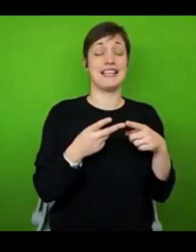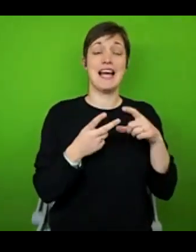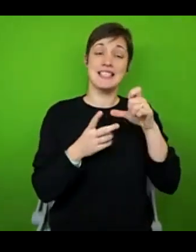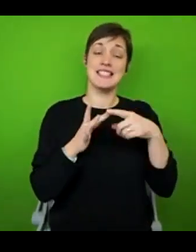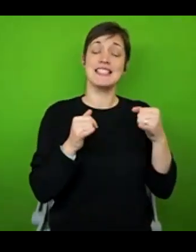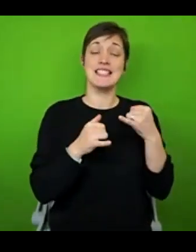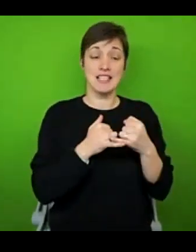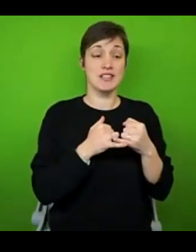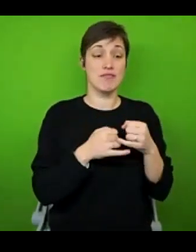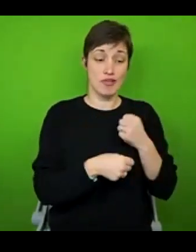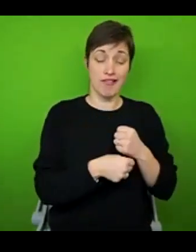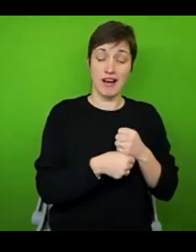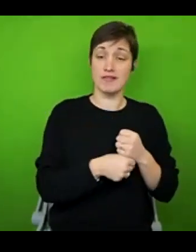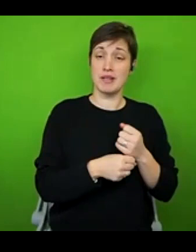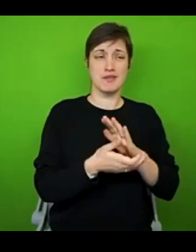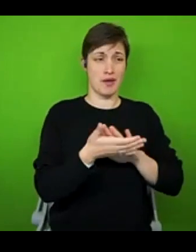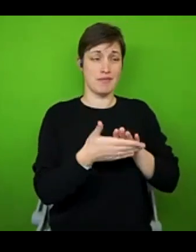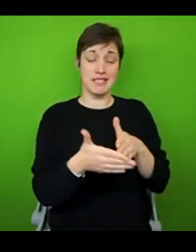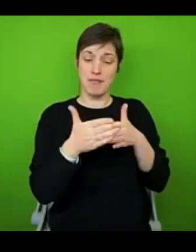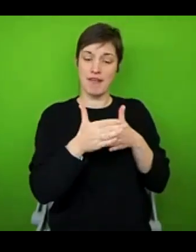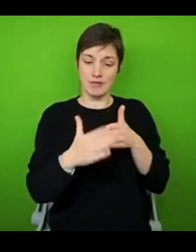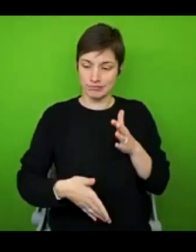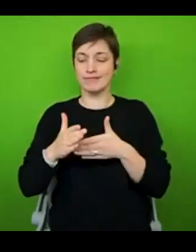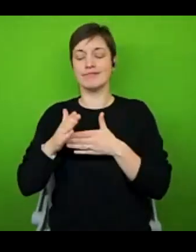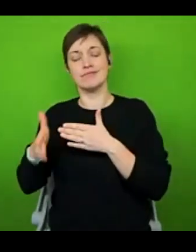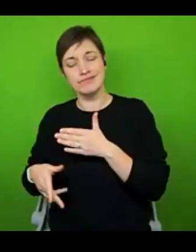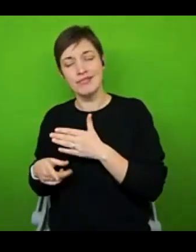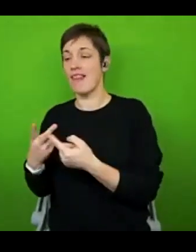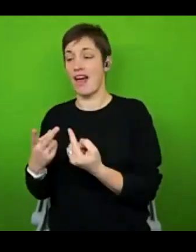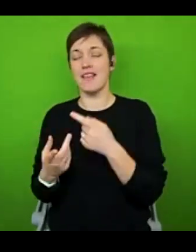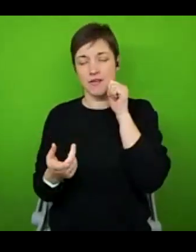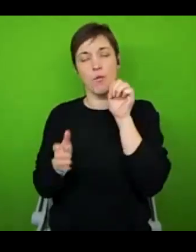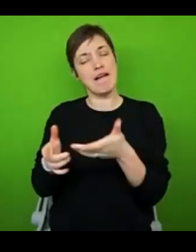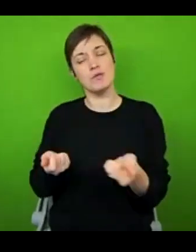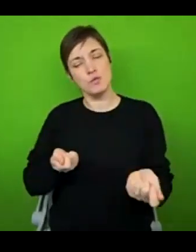that I don't have to face some of the barriers that other people with chronic illnesses have to contend with. I don't